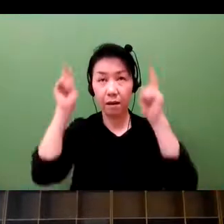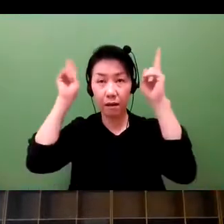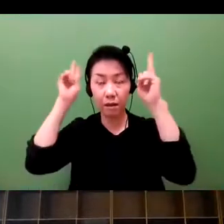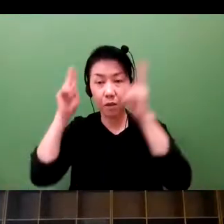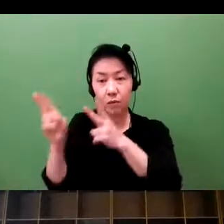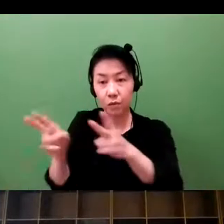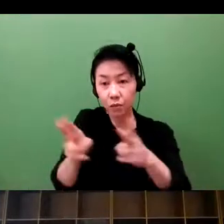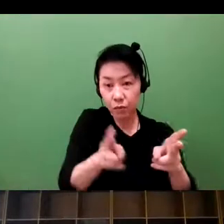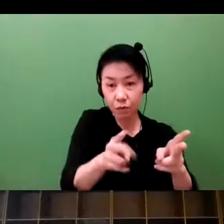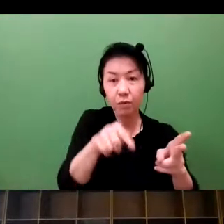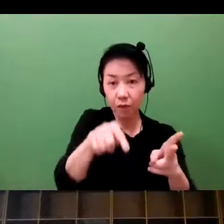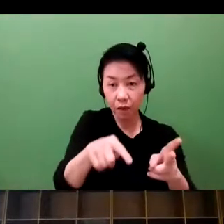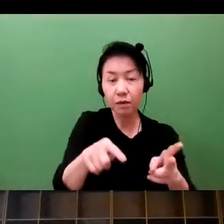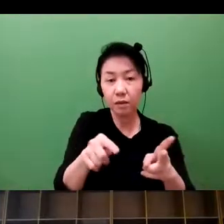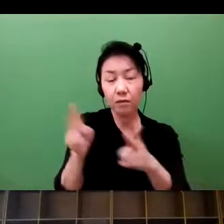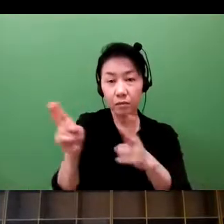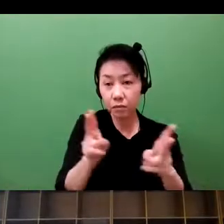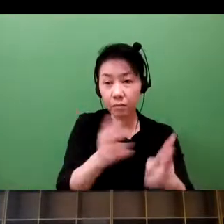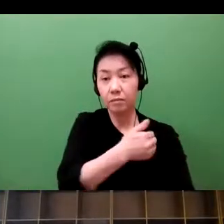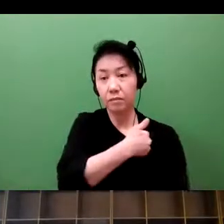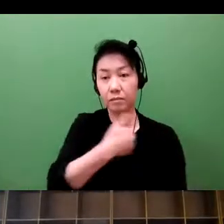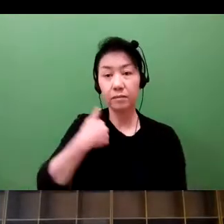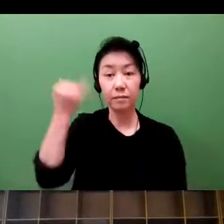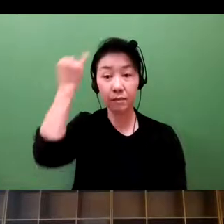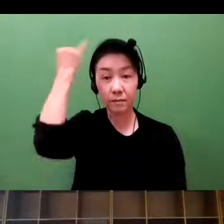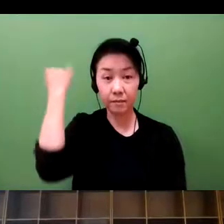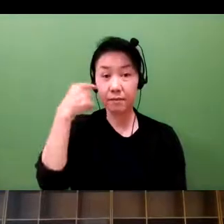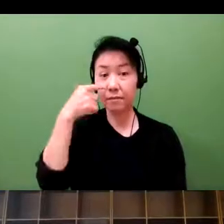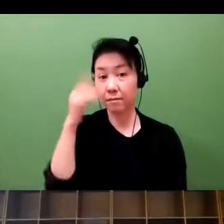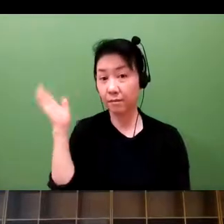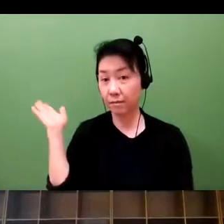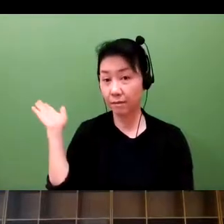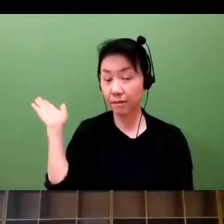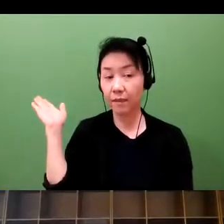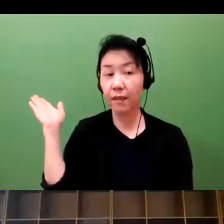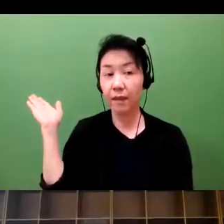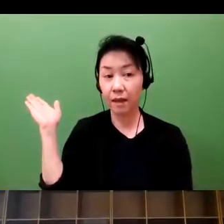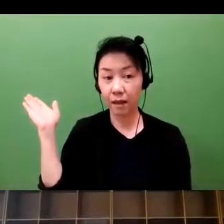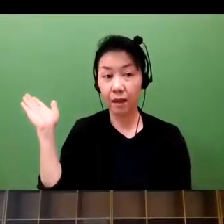that the conditions are ripe. And this is from initial.